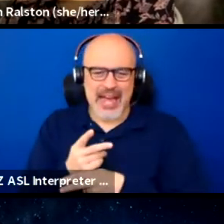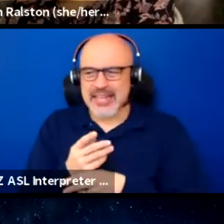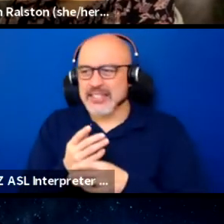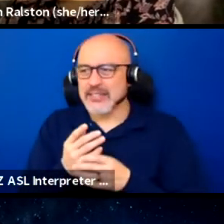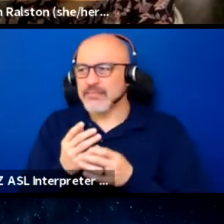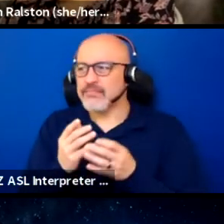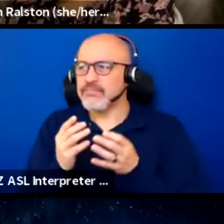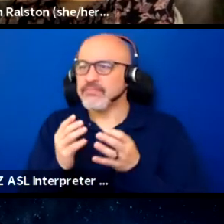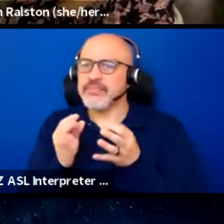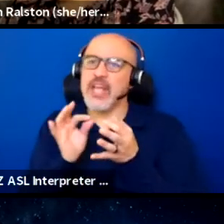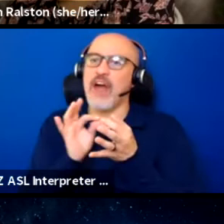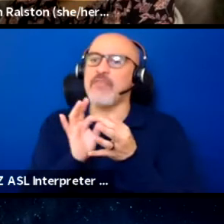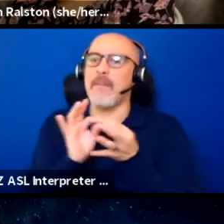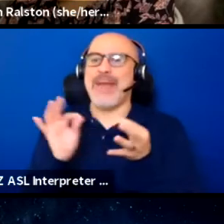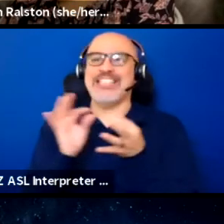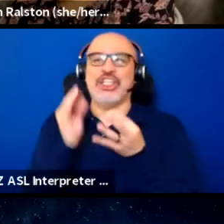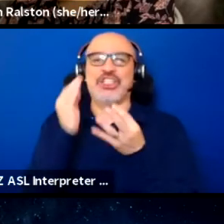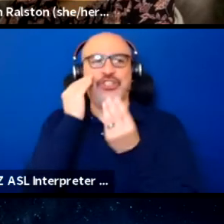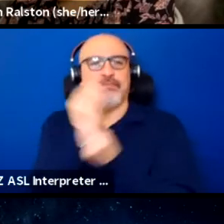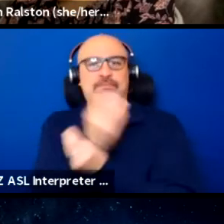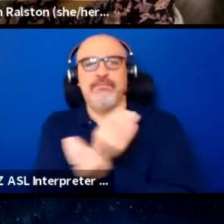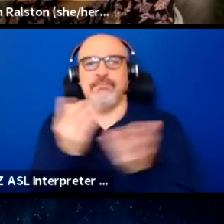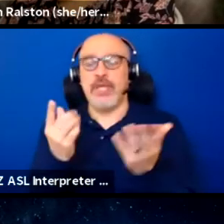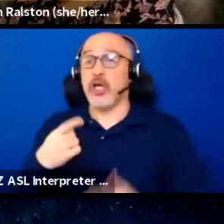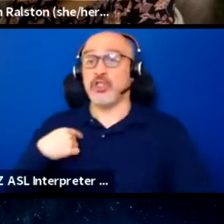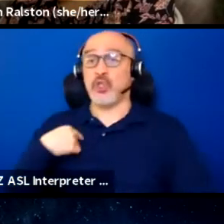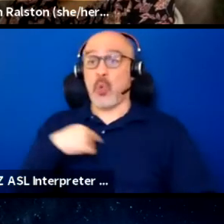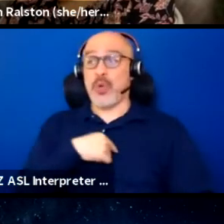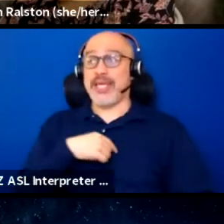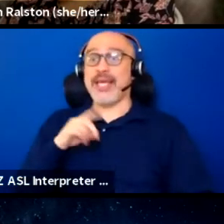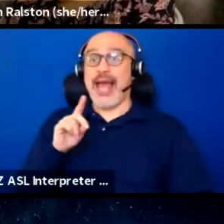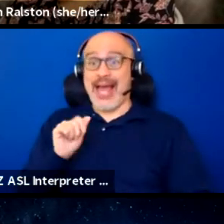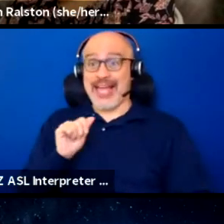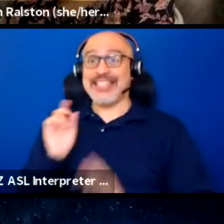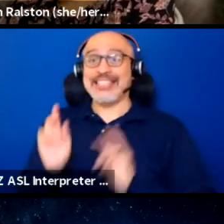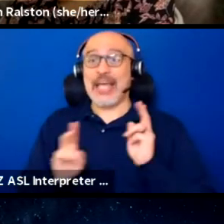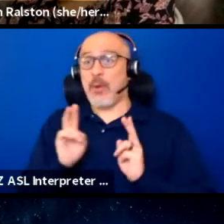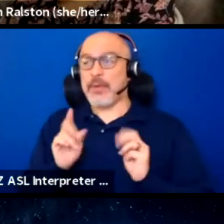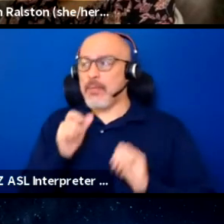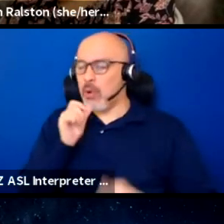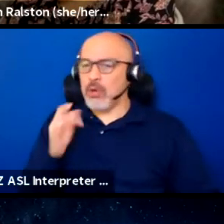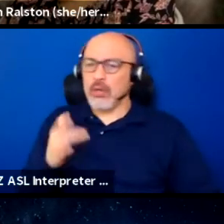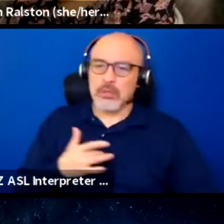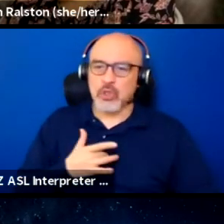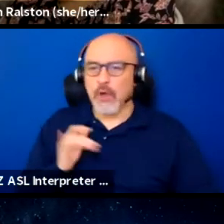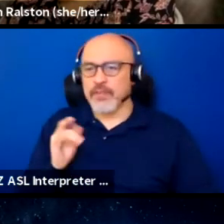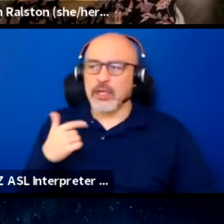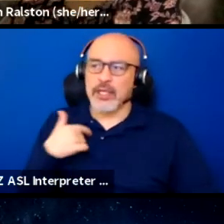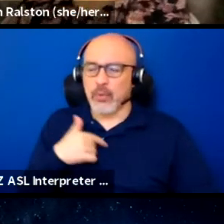so that we as disabled people don't feel like we constantly have to be asking for things,